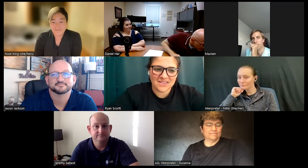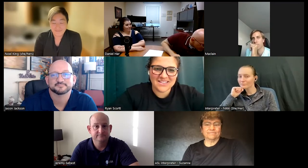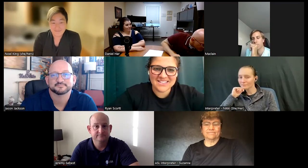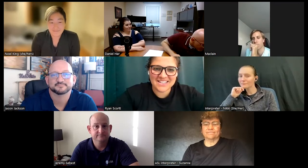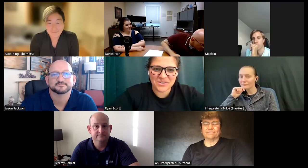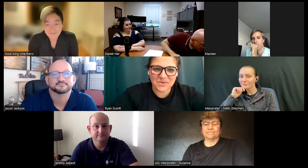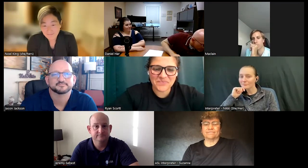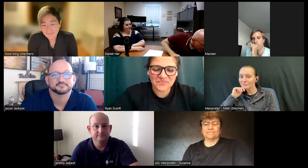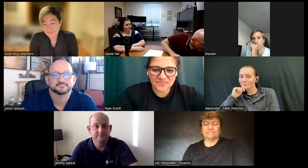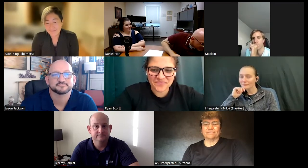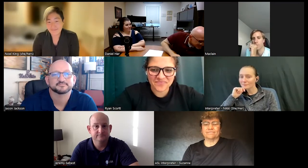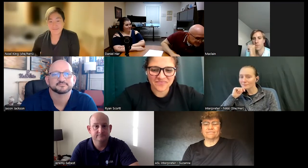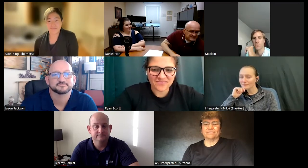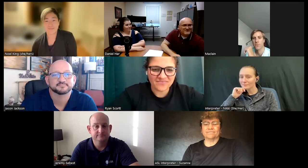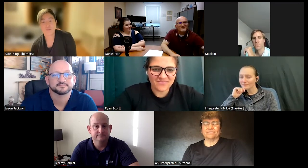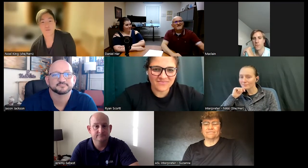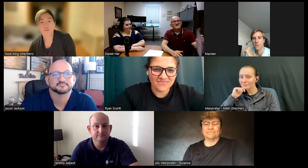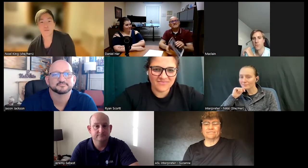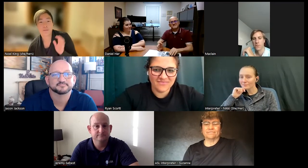this is Daniel